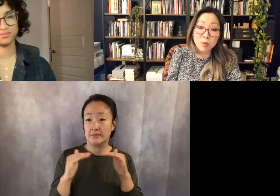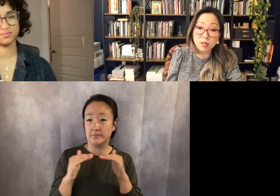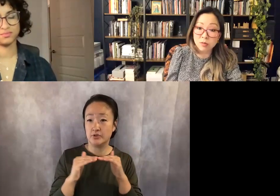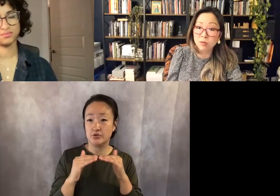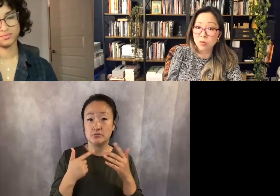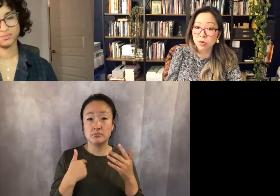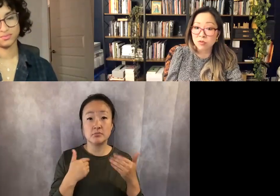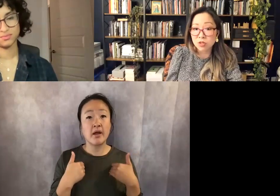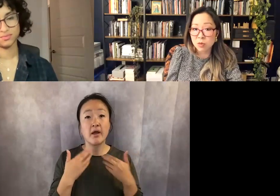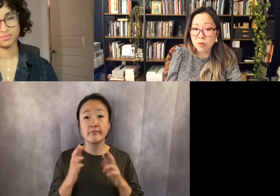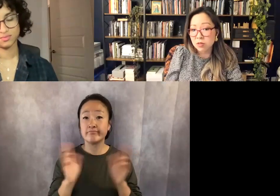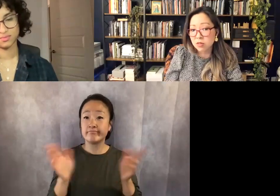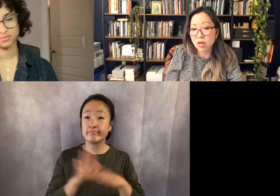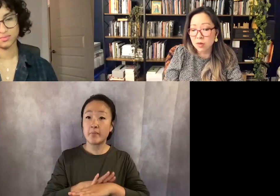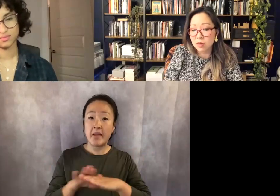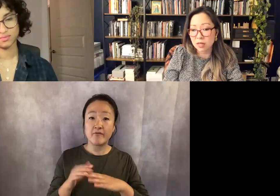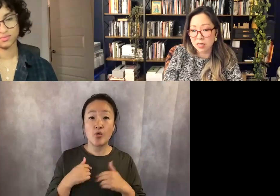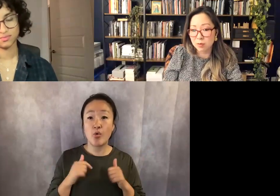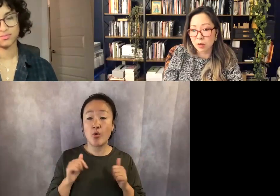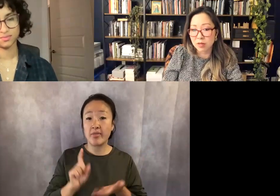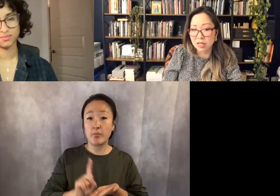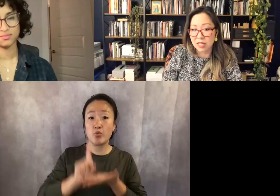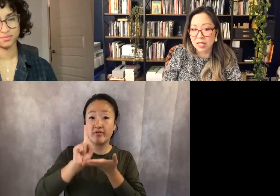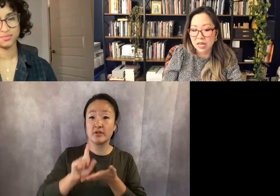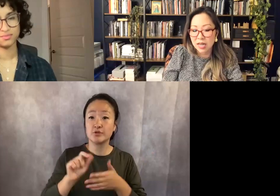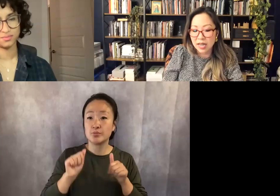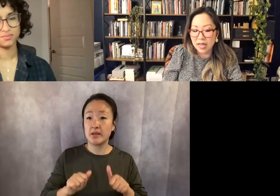or sometimes the privilege to be able to talk about these things publicly.